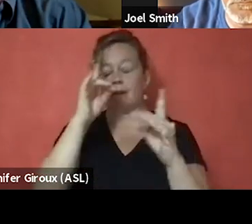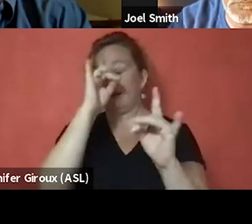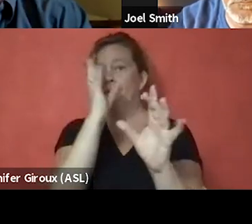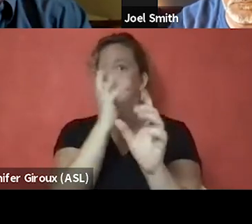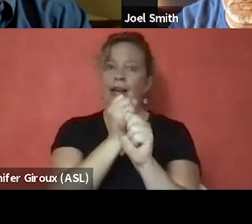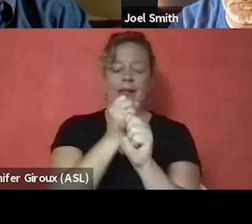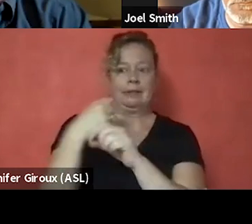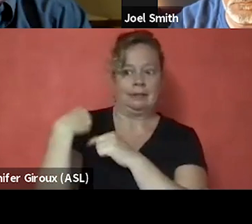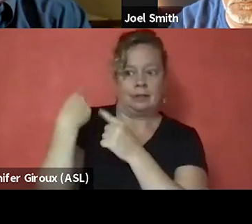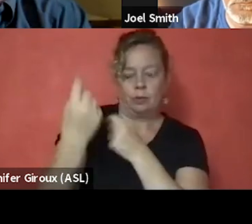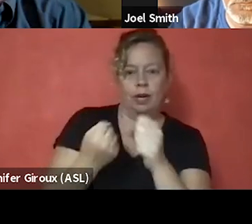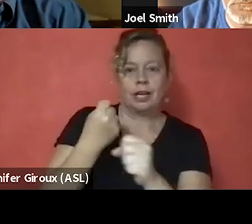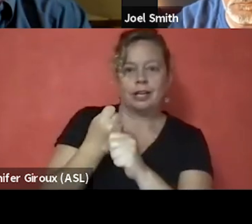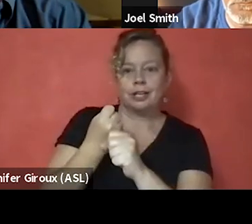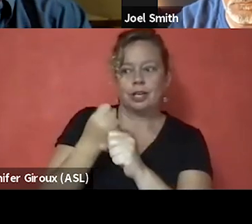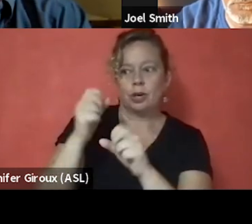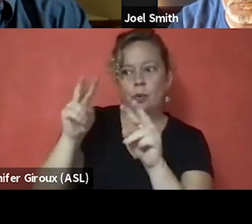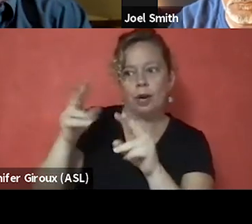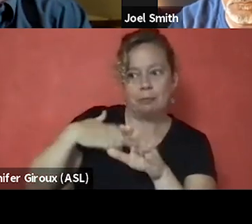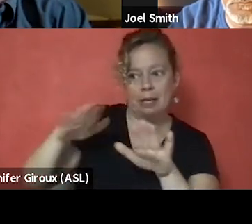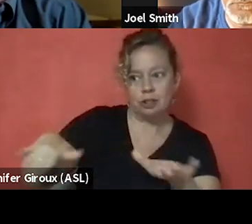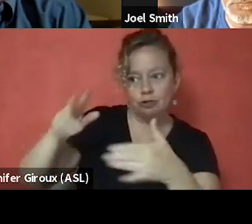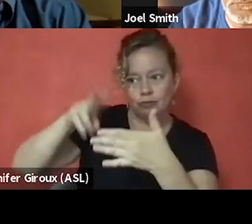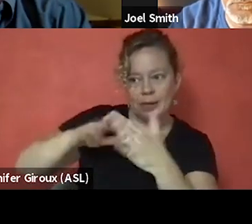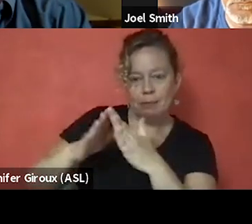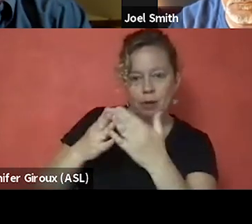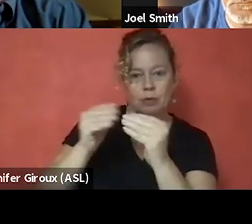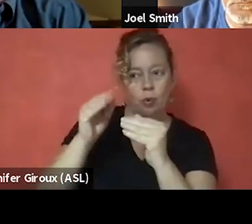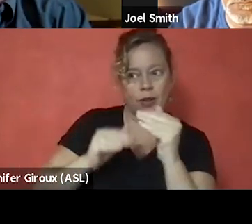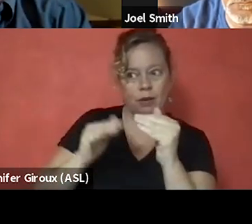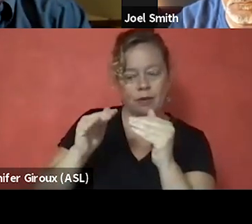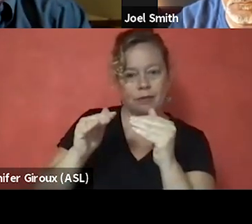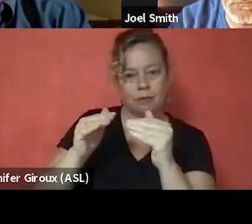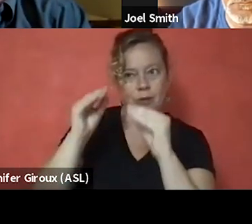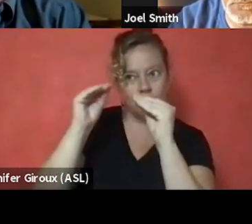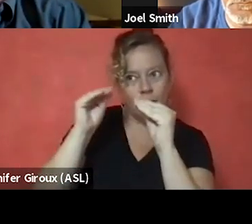watching my children read books beyond what was done, what they were taught in school